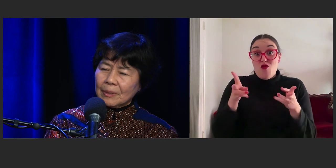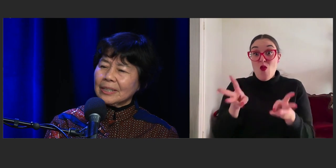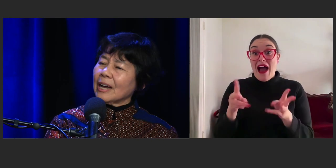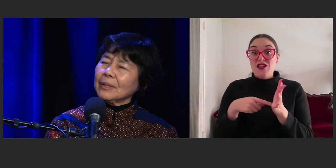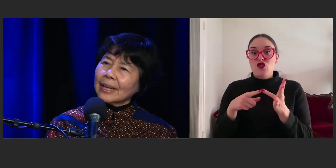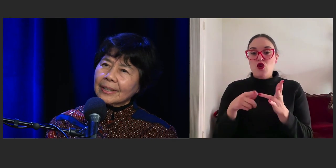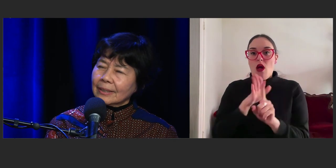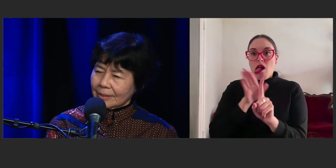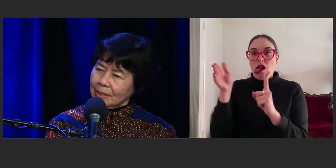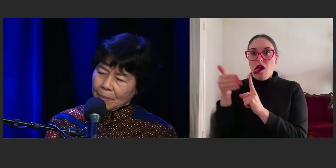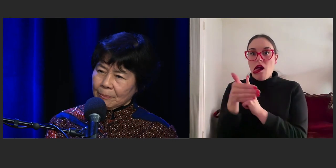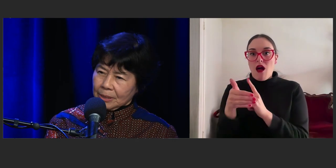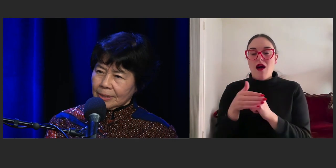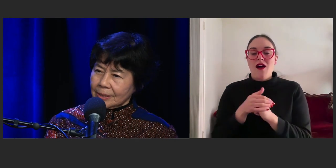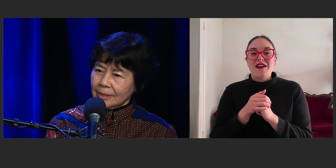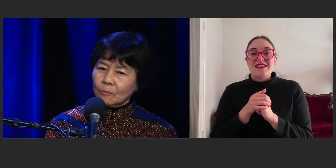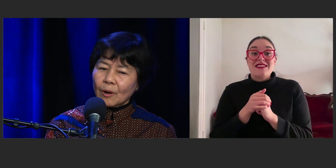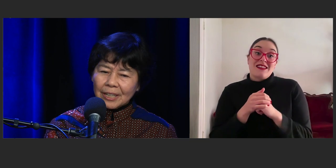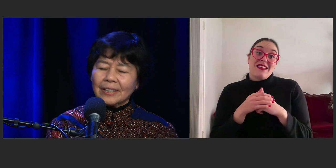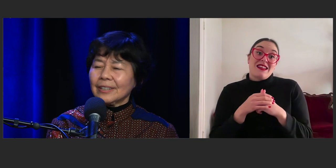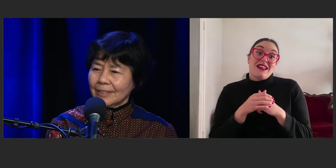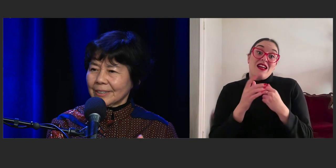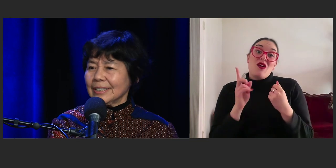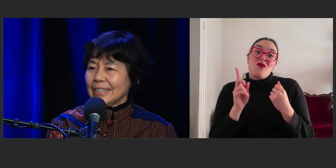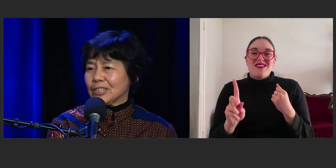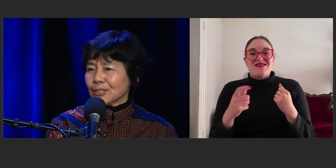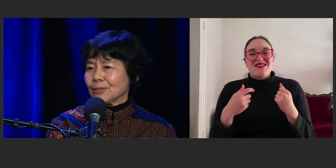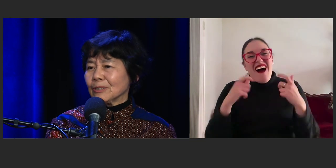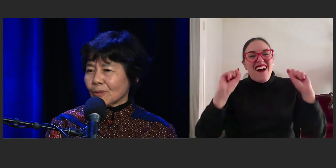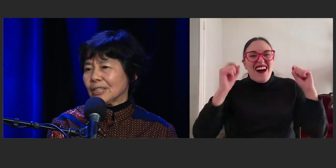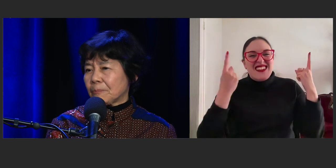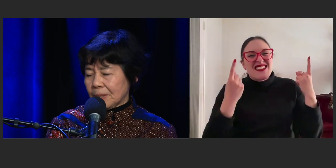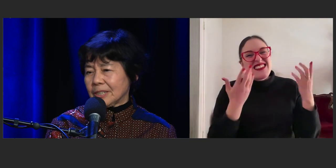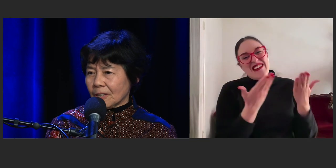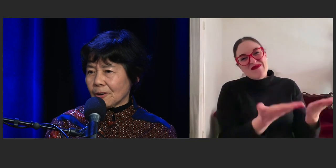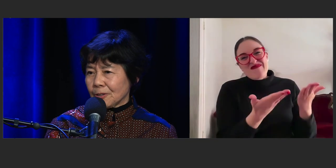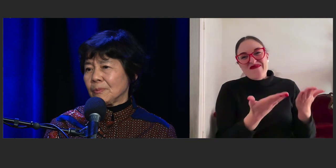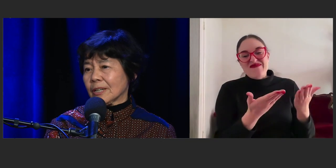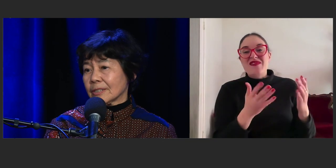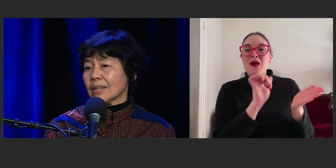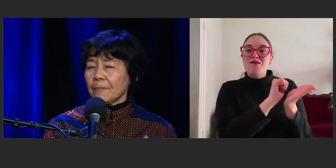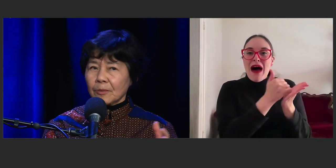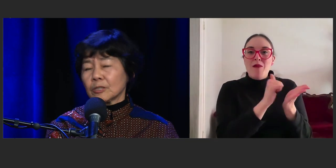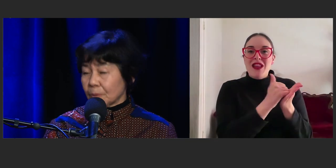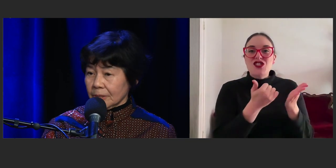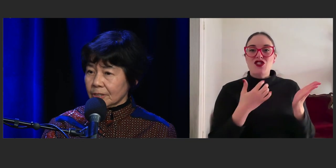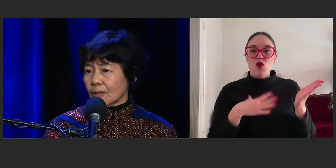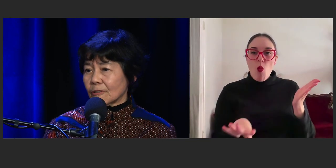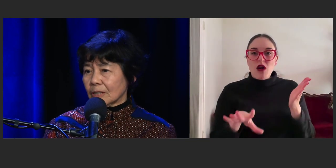But yeah, I mean I get the publishers wanting to you and wanting to pigeonhole you because those books have sold